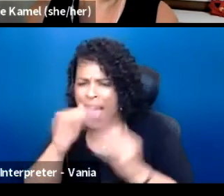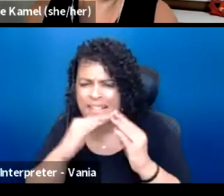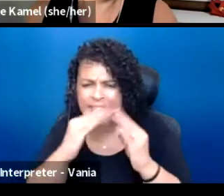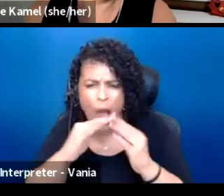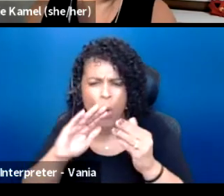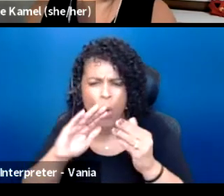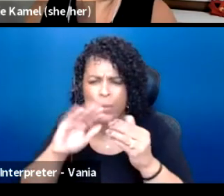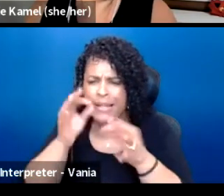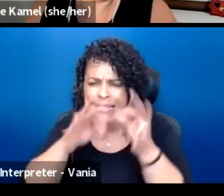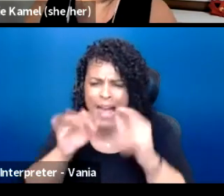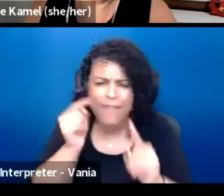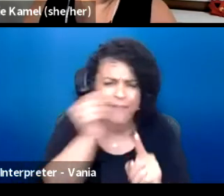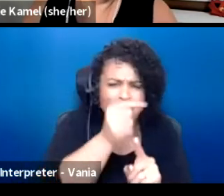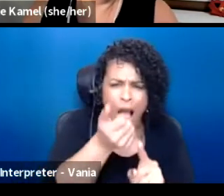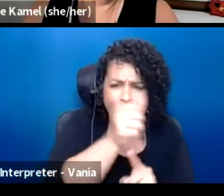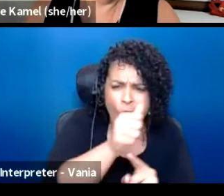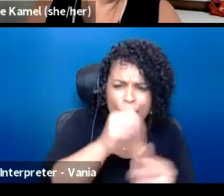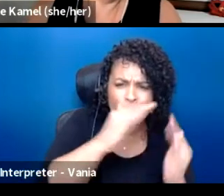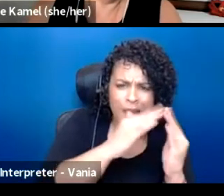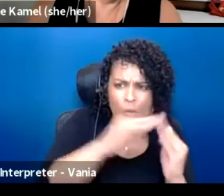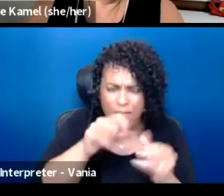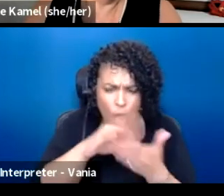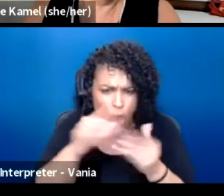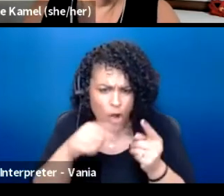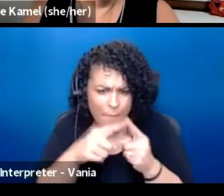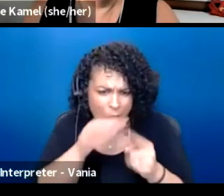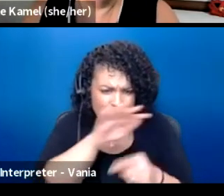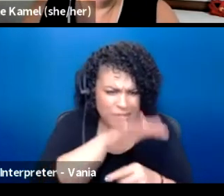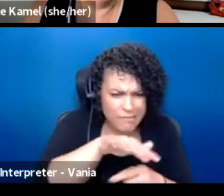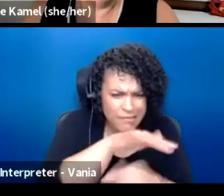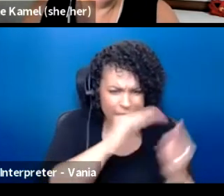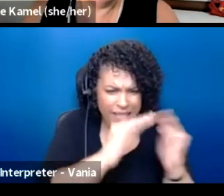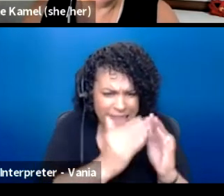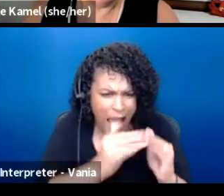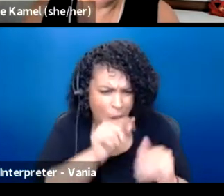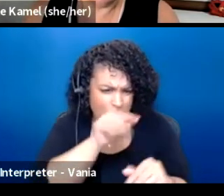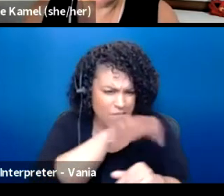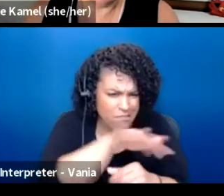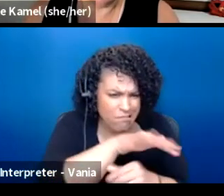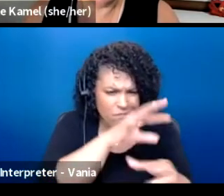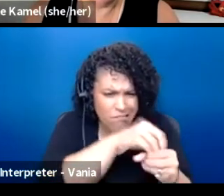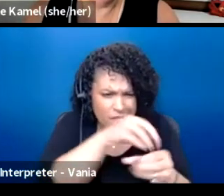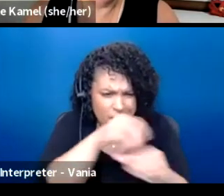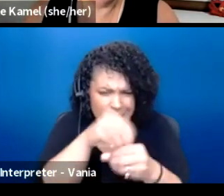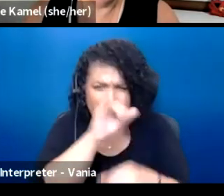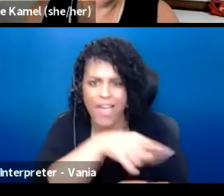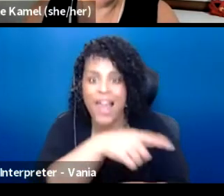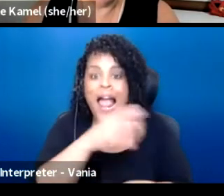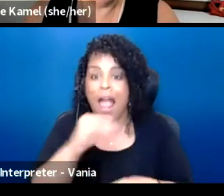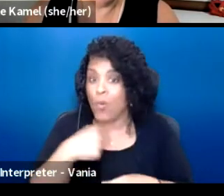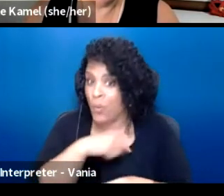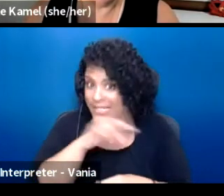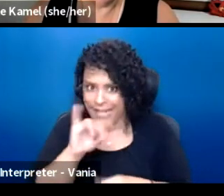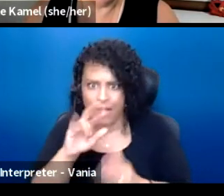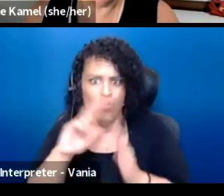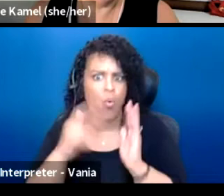So we had to learn everything about that town and the geography and everything like that. And then we actually played roles and other people where the UN people